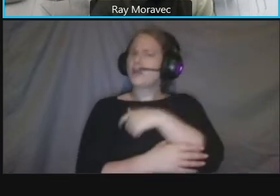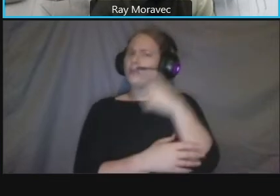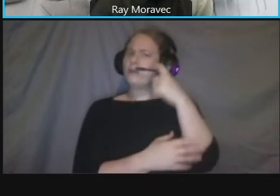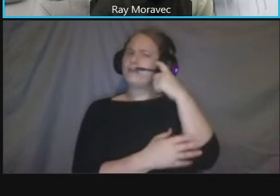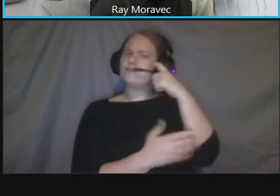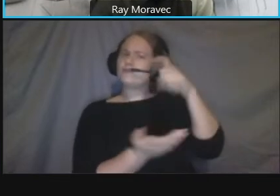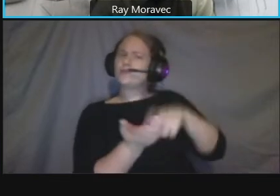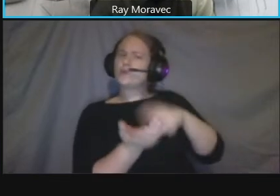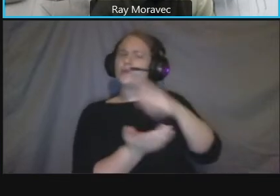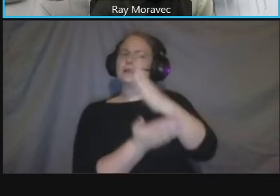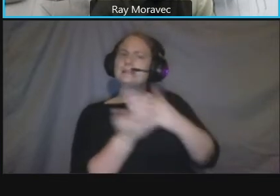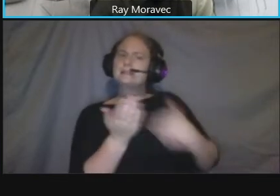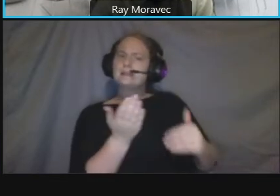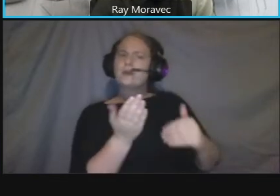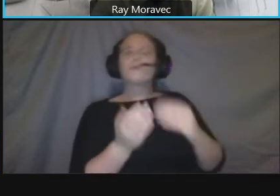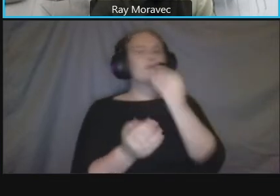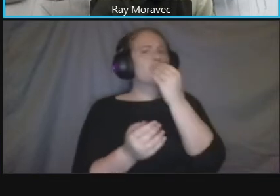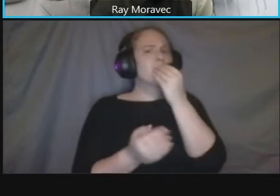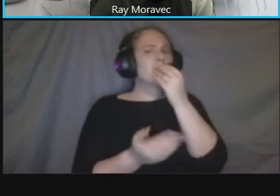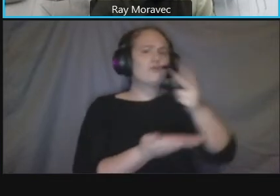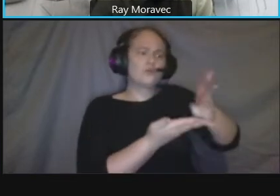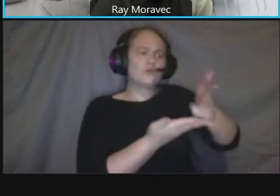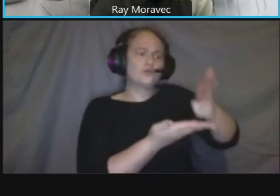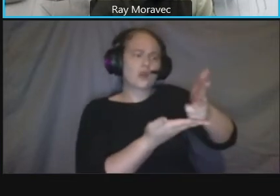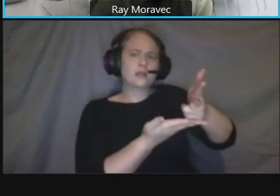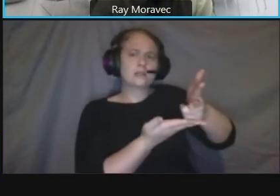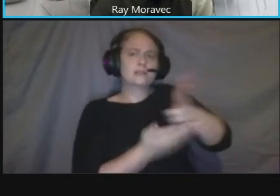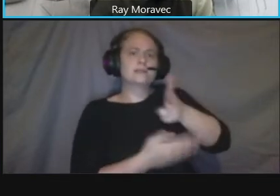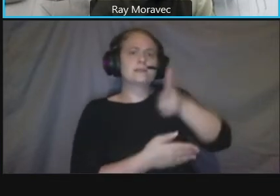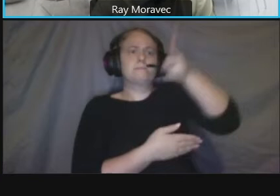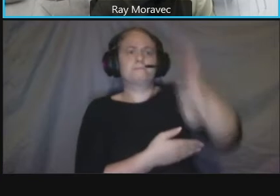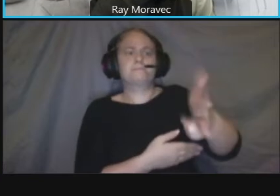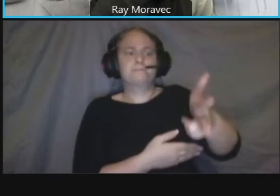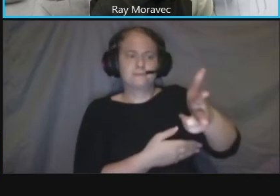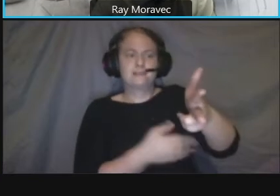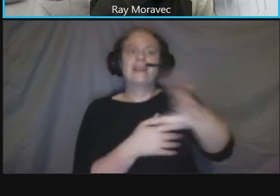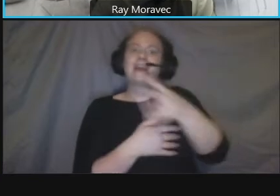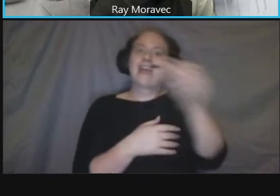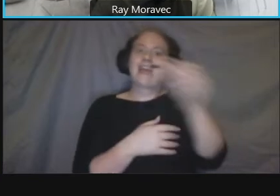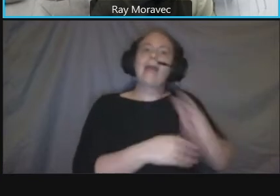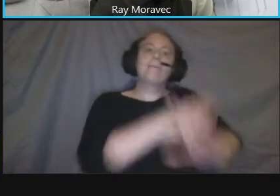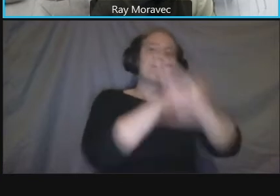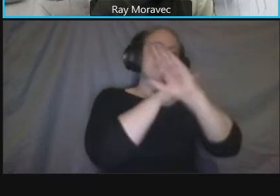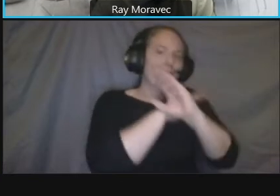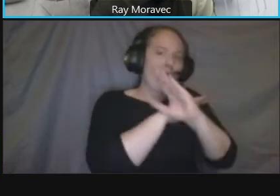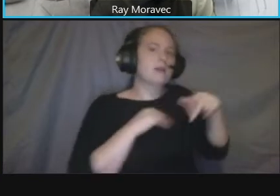and access so that they're not going through tree plantings and other areas to access the curbside